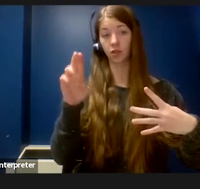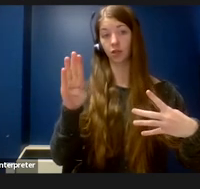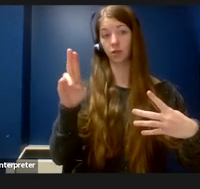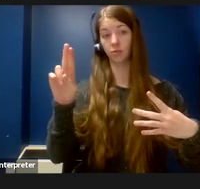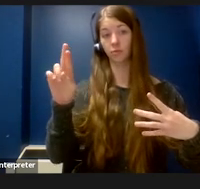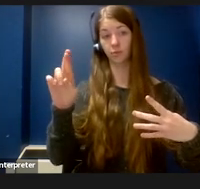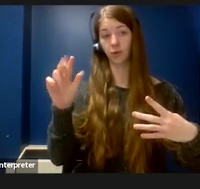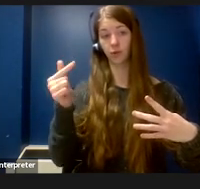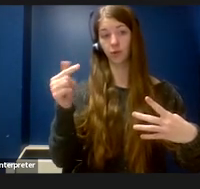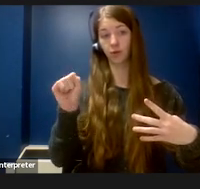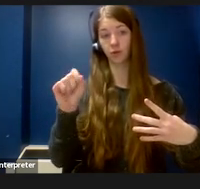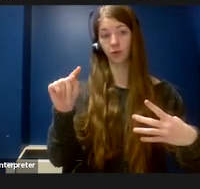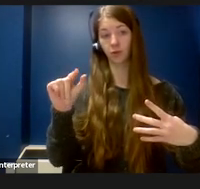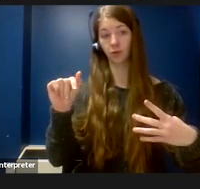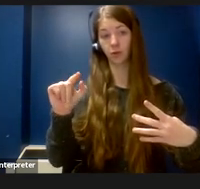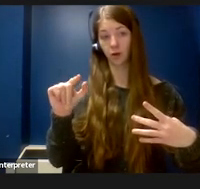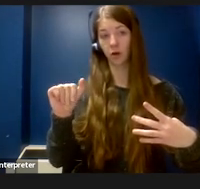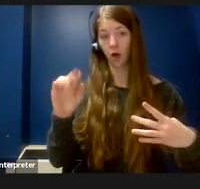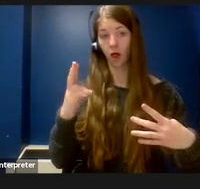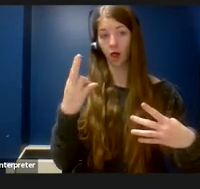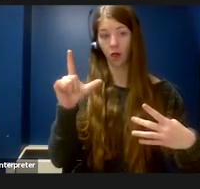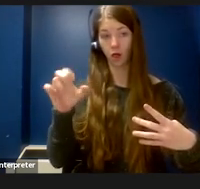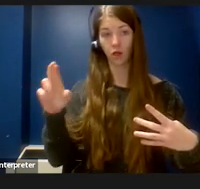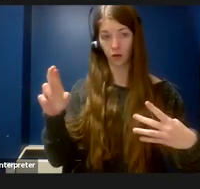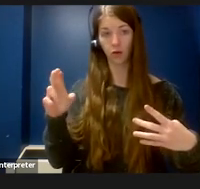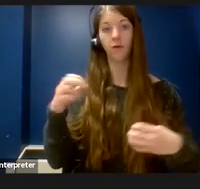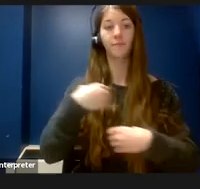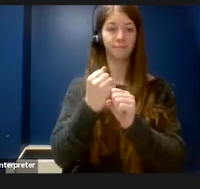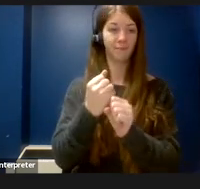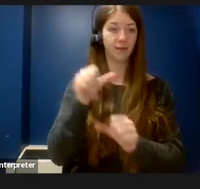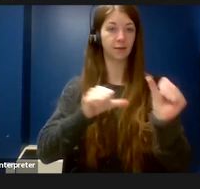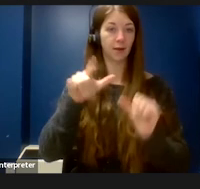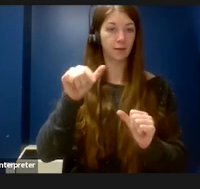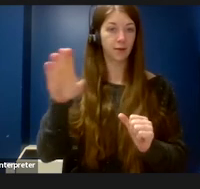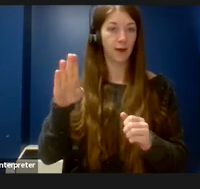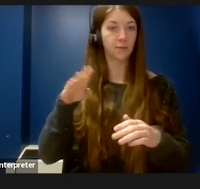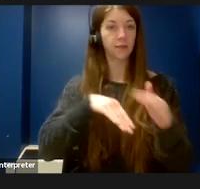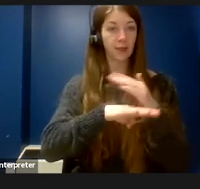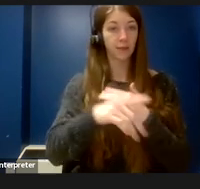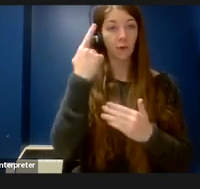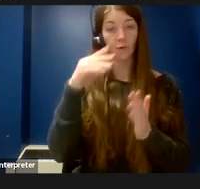“Making Science Labs Accessible to Students with Disabilities.” The next one is a resource